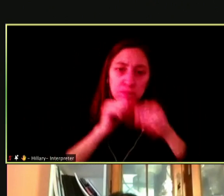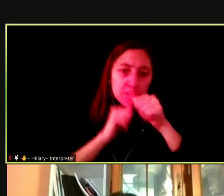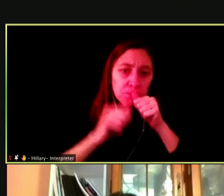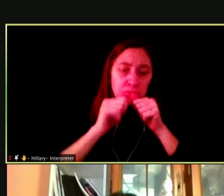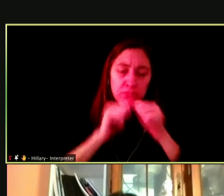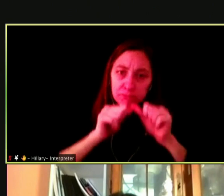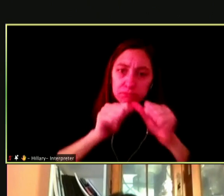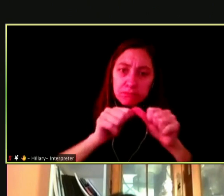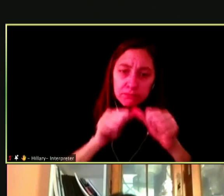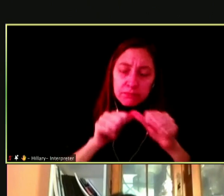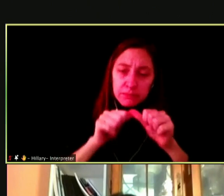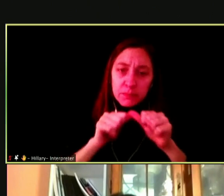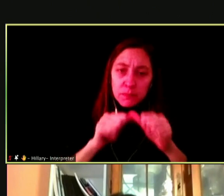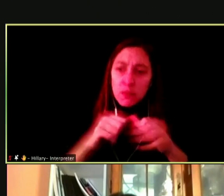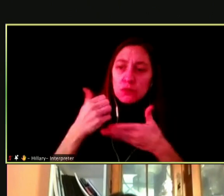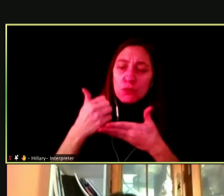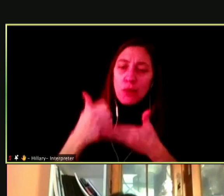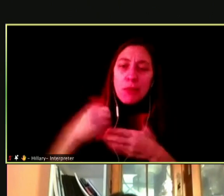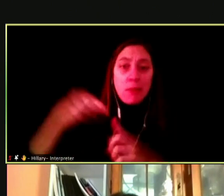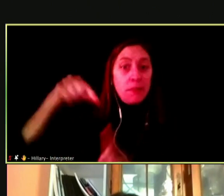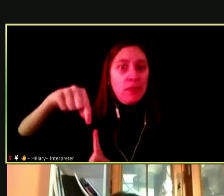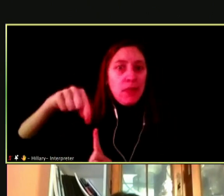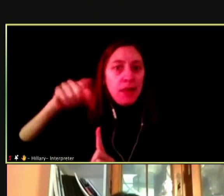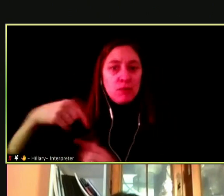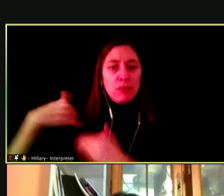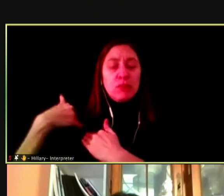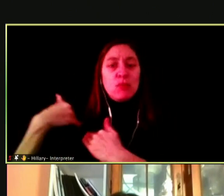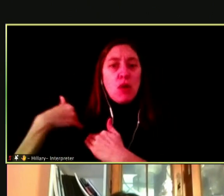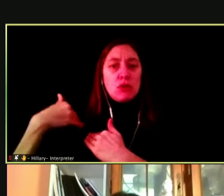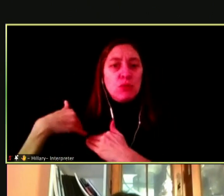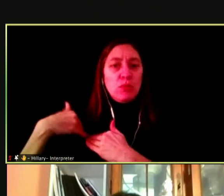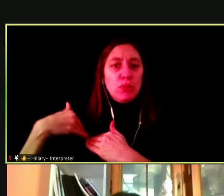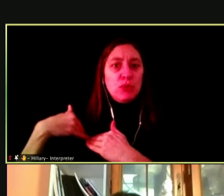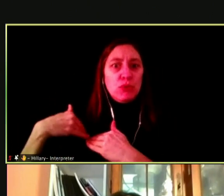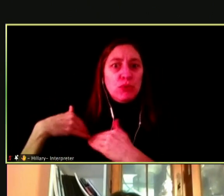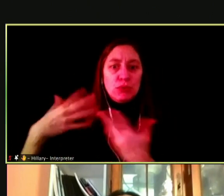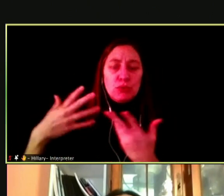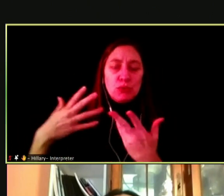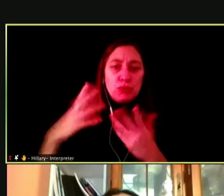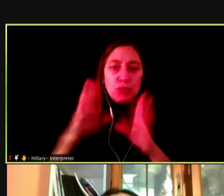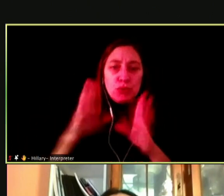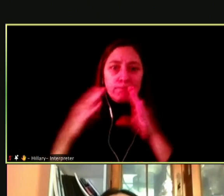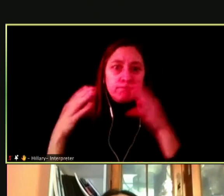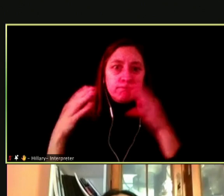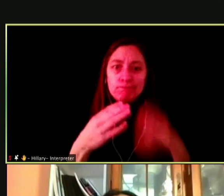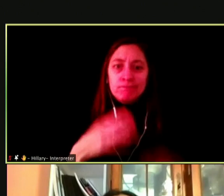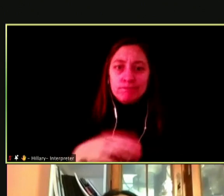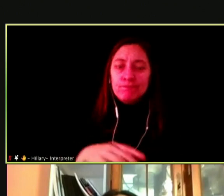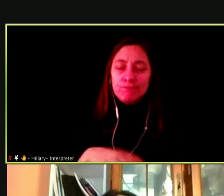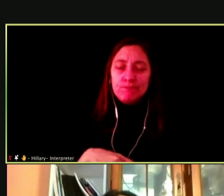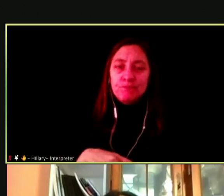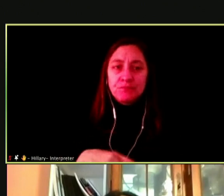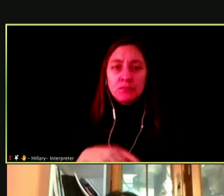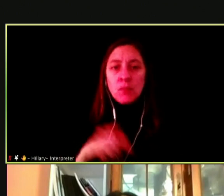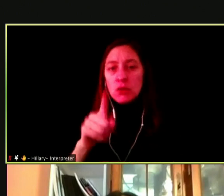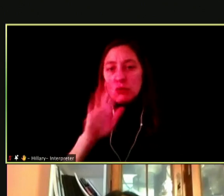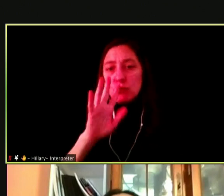BACK FROM THEIR ADDICTION. YOU TALK ABOUT A CONCEPT WE CALL GATEWAY DRUG.